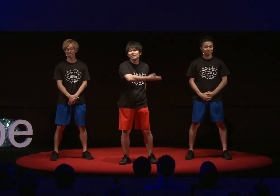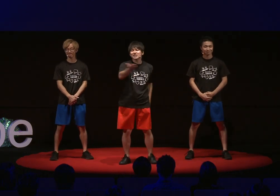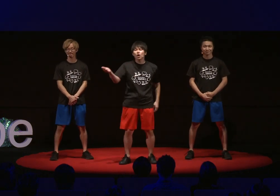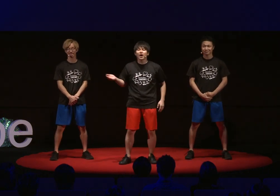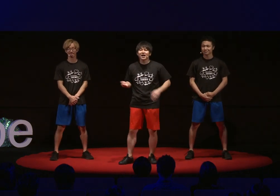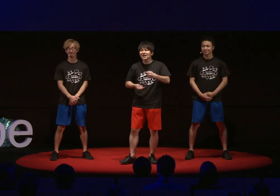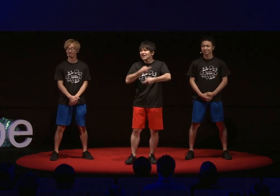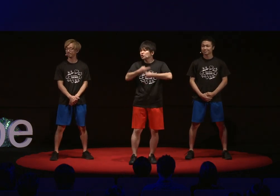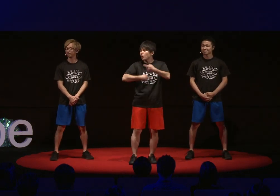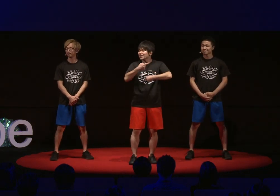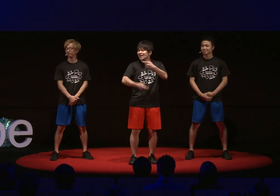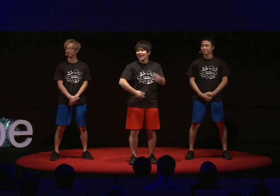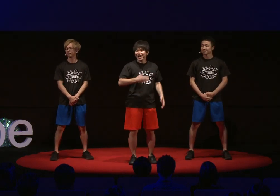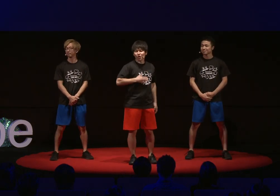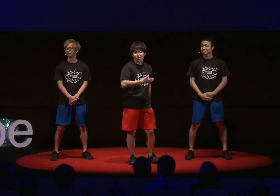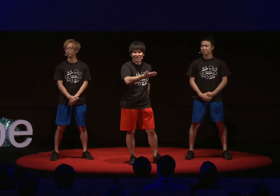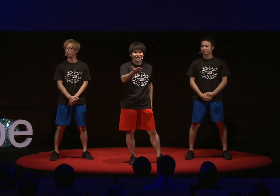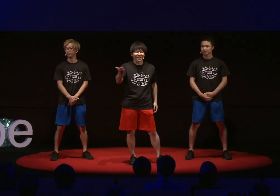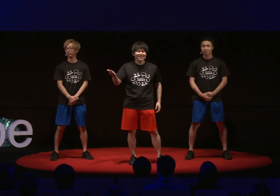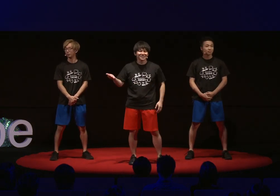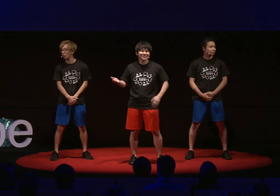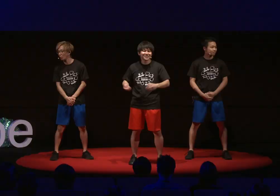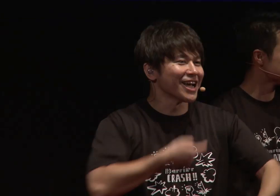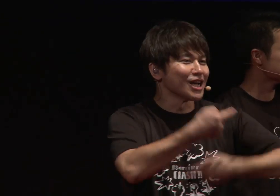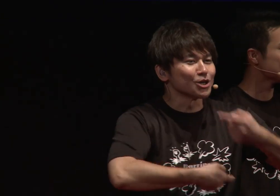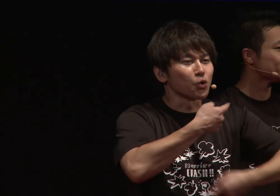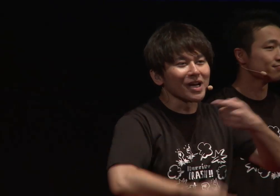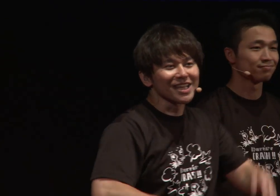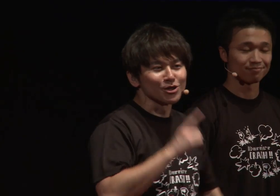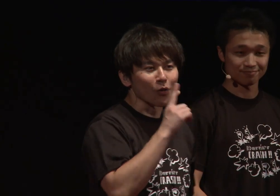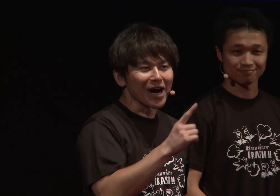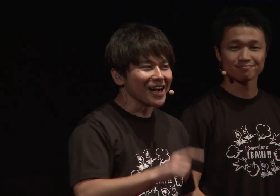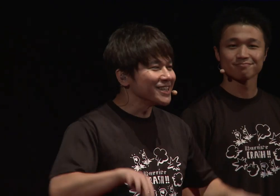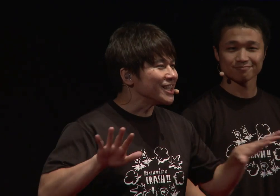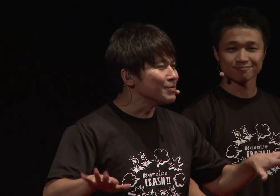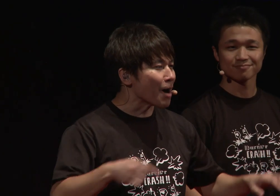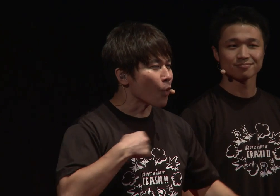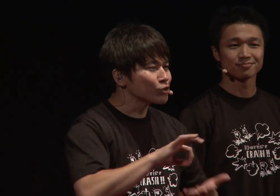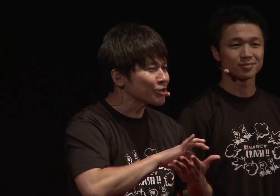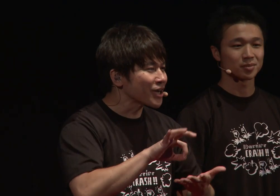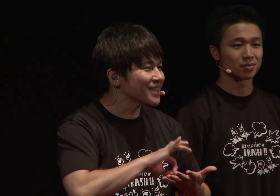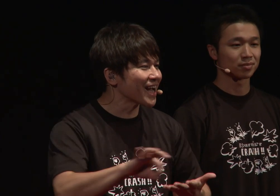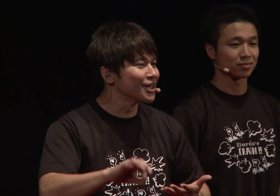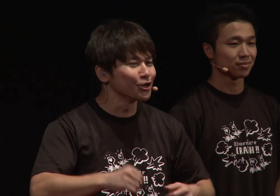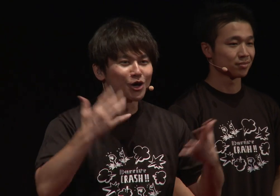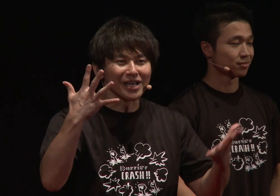Do you know what sign language is? Sign language is what I am using now.